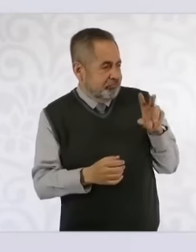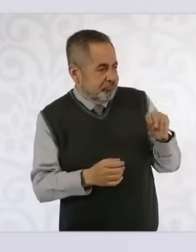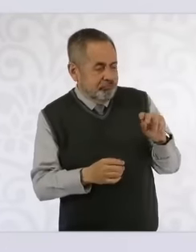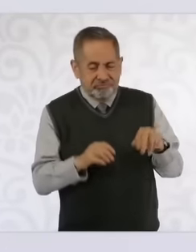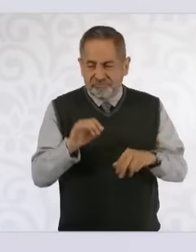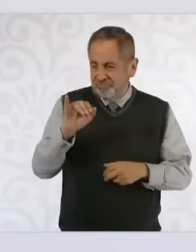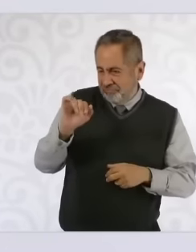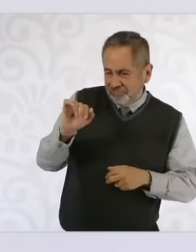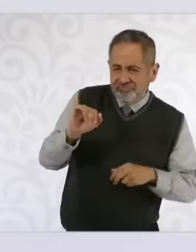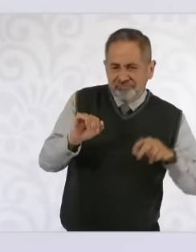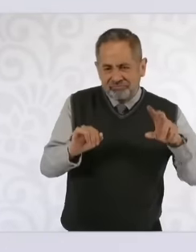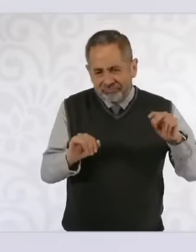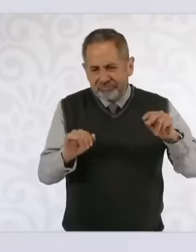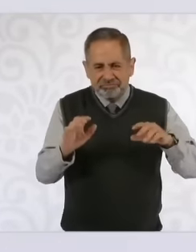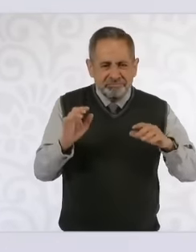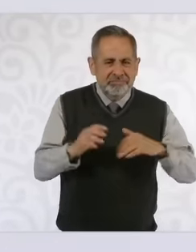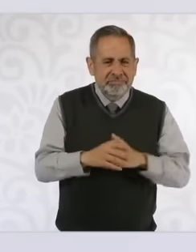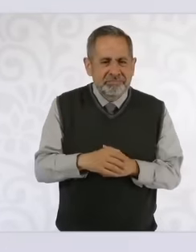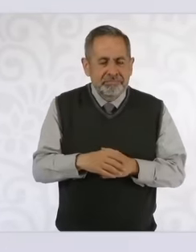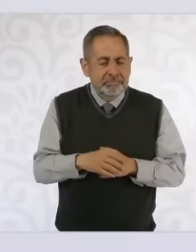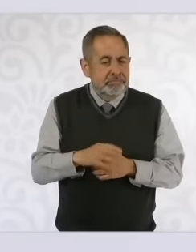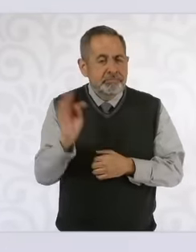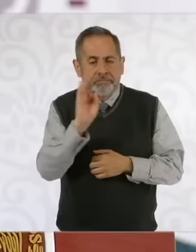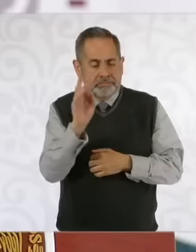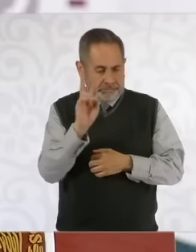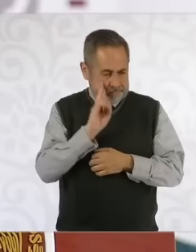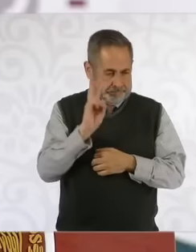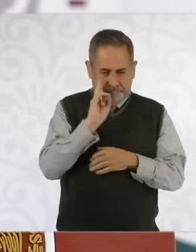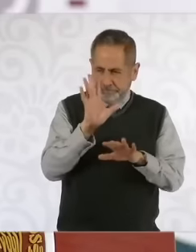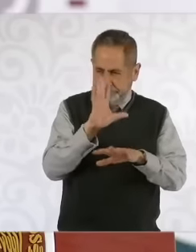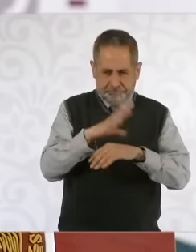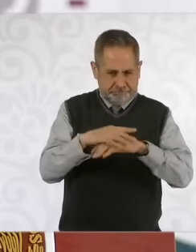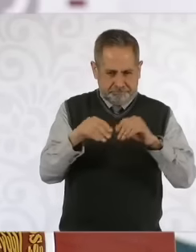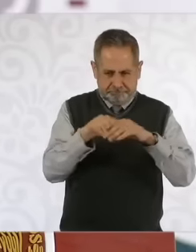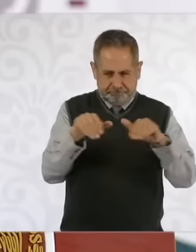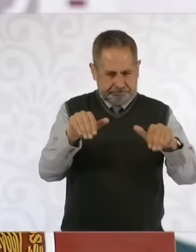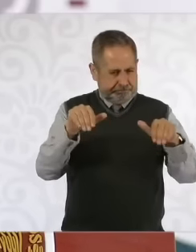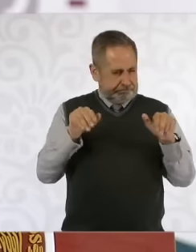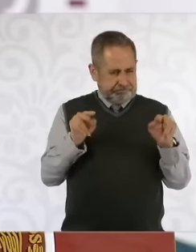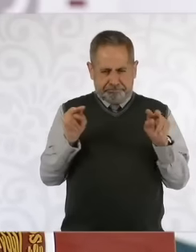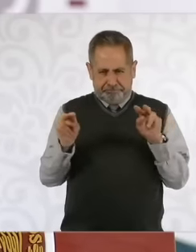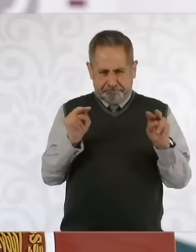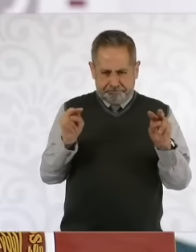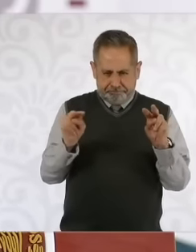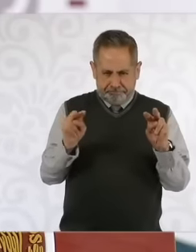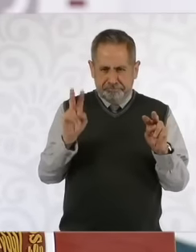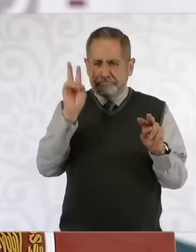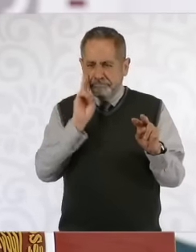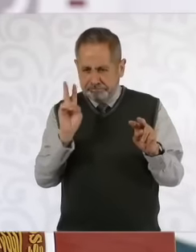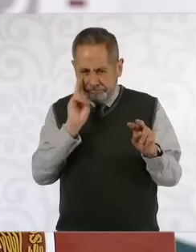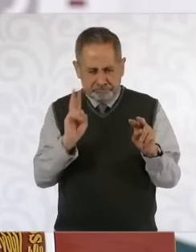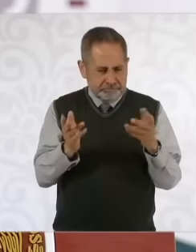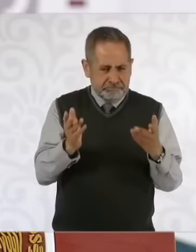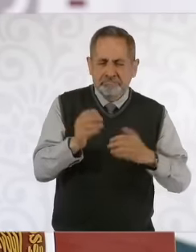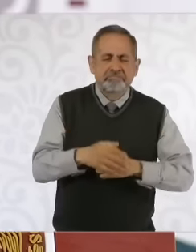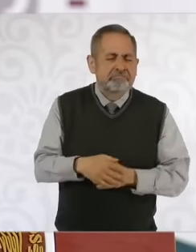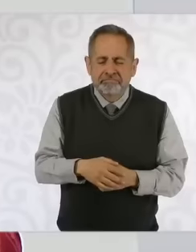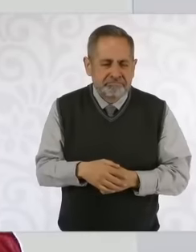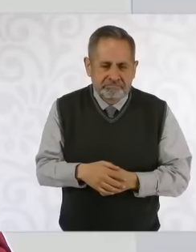that if they were objective means then what they would do is balance not that maybe objectivity